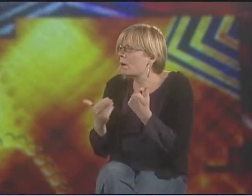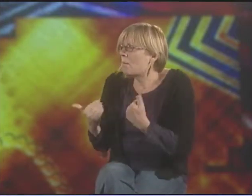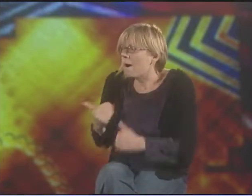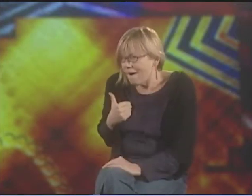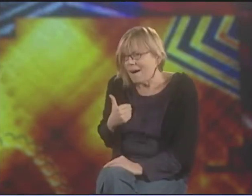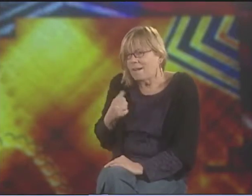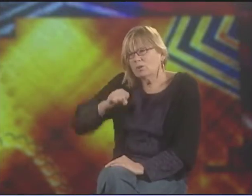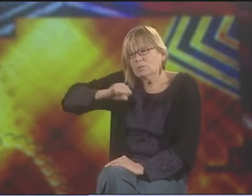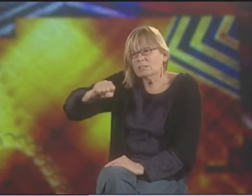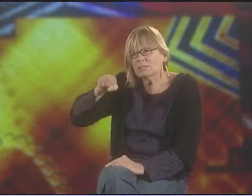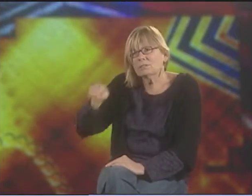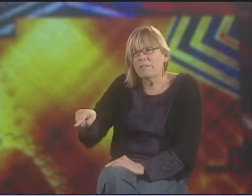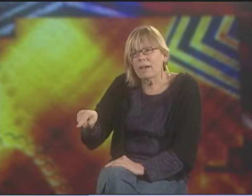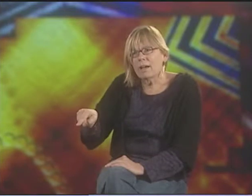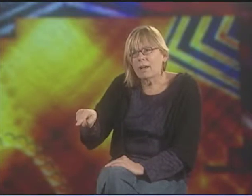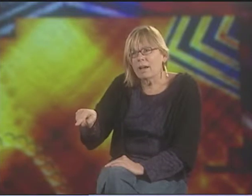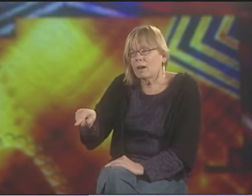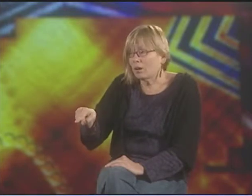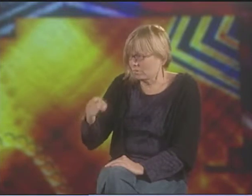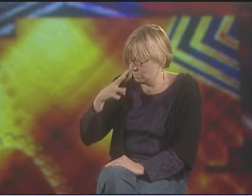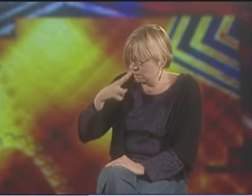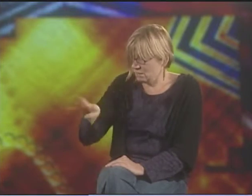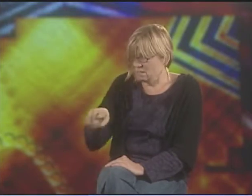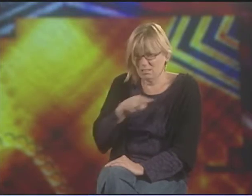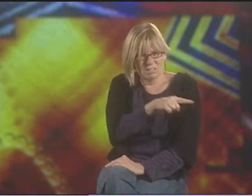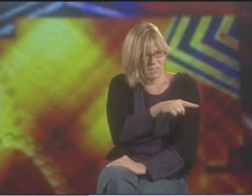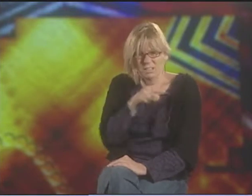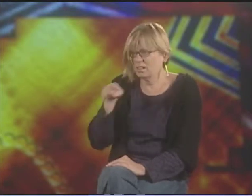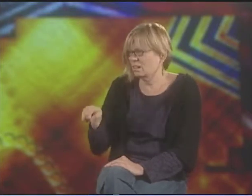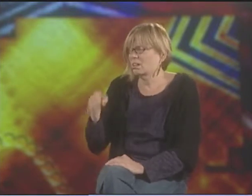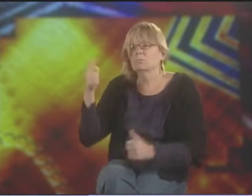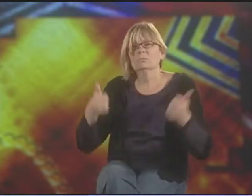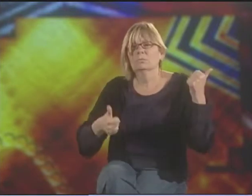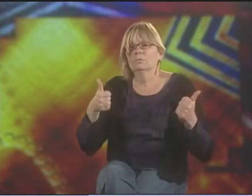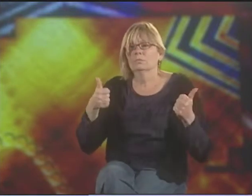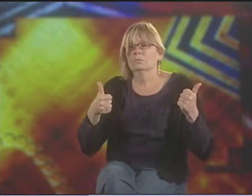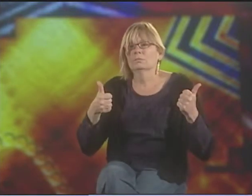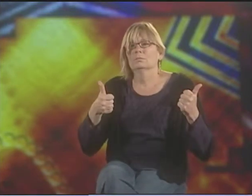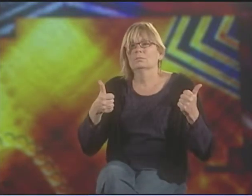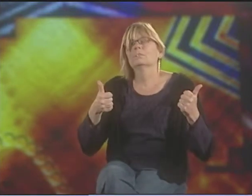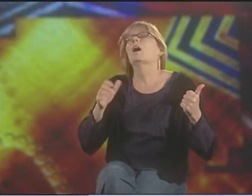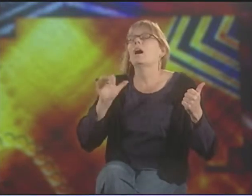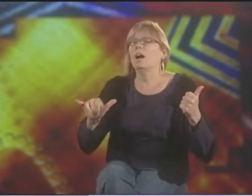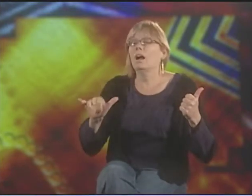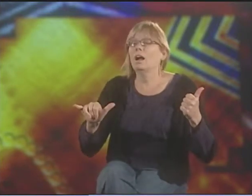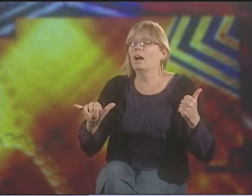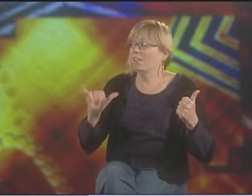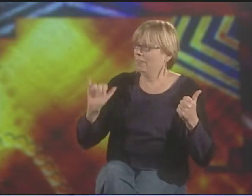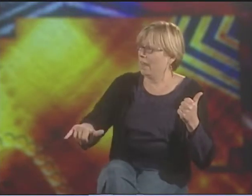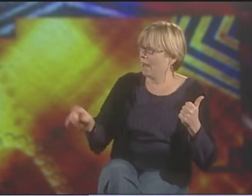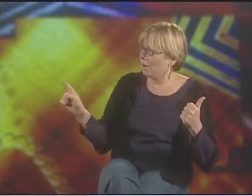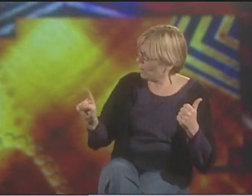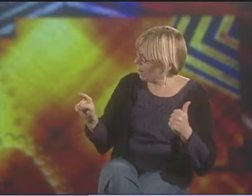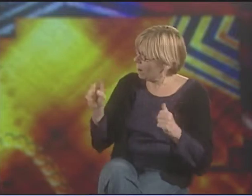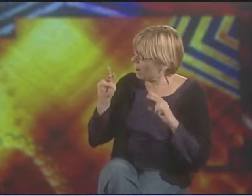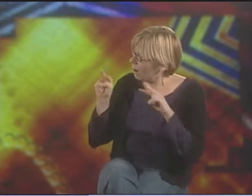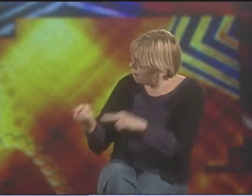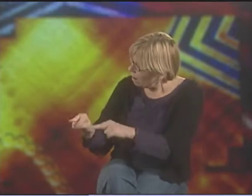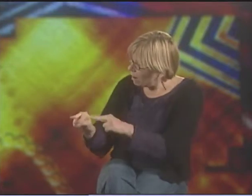THERE WERE SOME ELEMENTS OF RESISTANCE THAT WERE EMBEDDED WITHIN IT. SO I DIDN'T KNOW WHICH CATEGORY ACTUALLY TO PUT IT IN SINCE IT SEEMED TO BE BOTH.